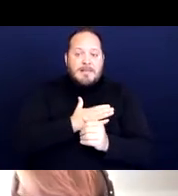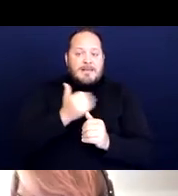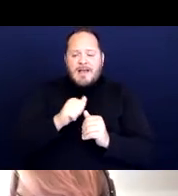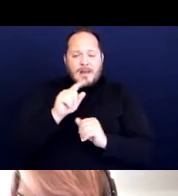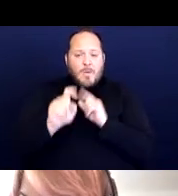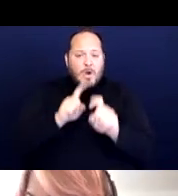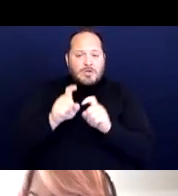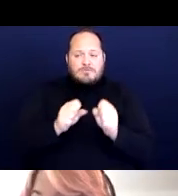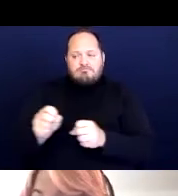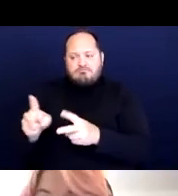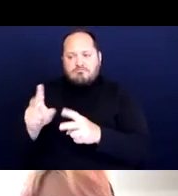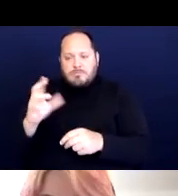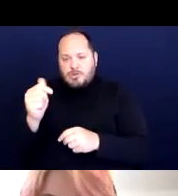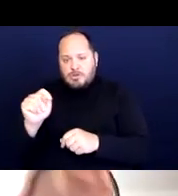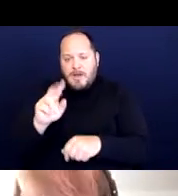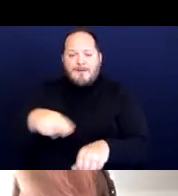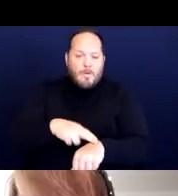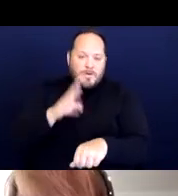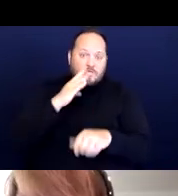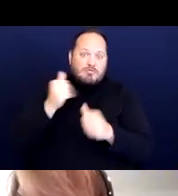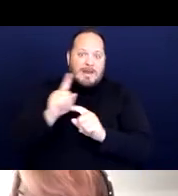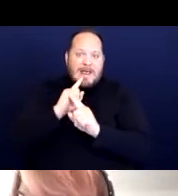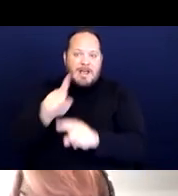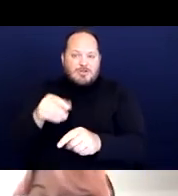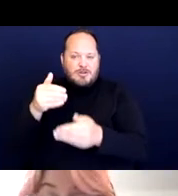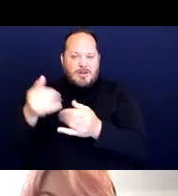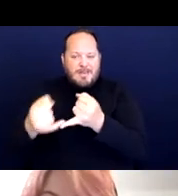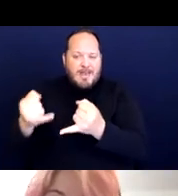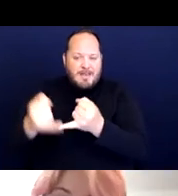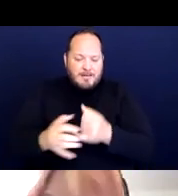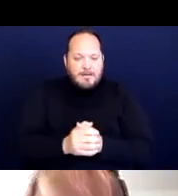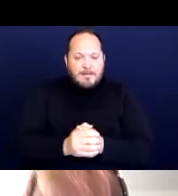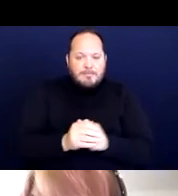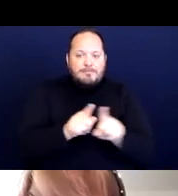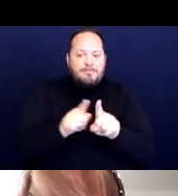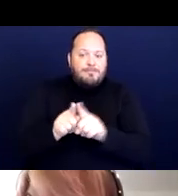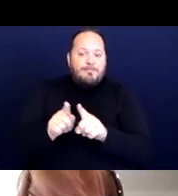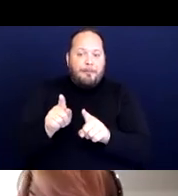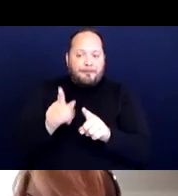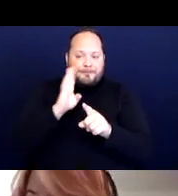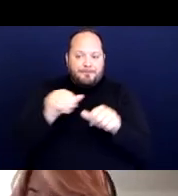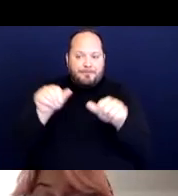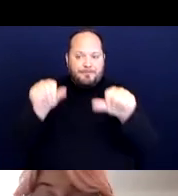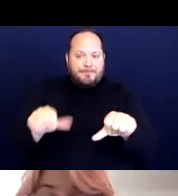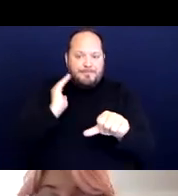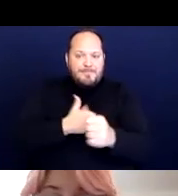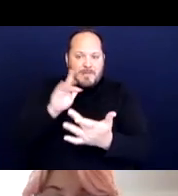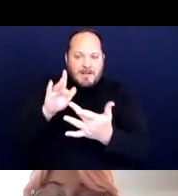and of course, we'll try to get to them at the end. We'll also post our contact information at the end of the presentation